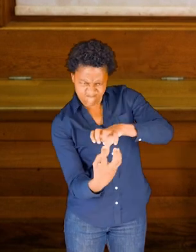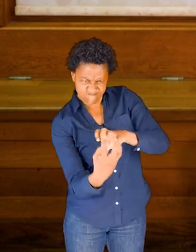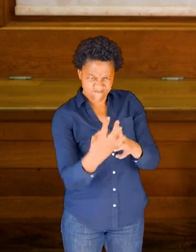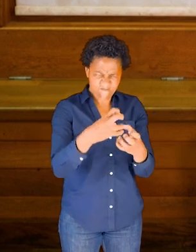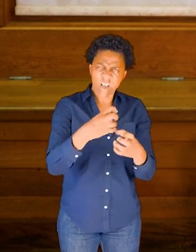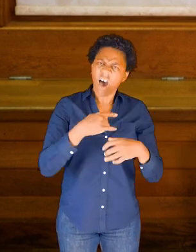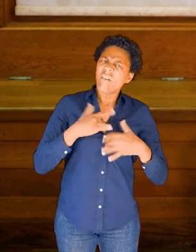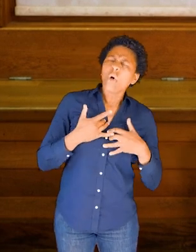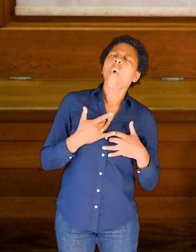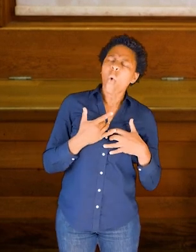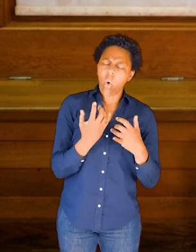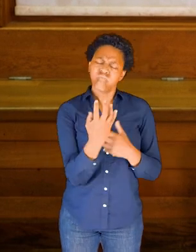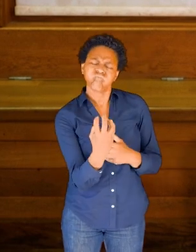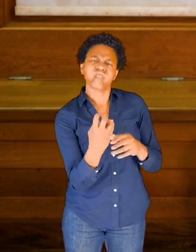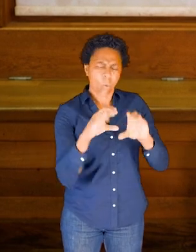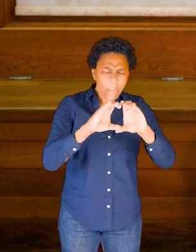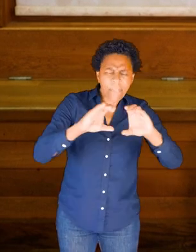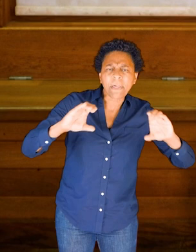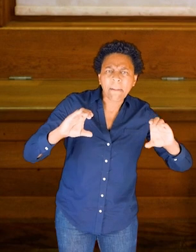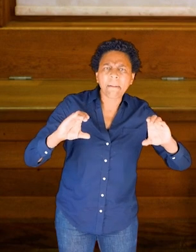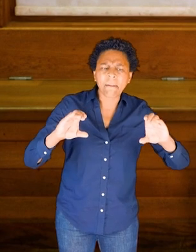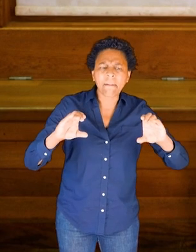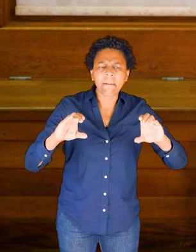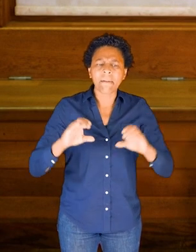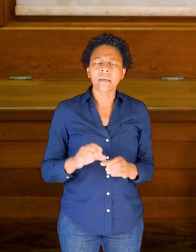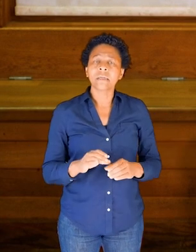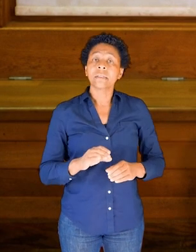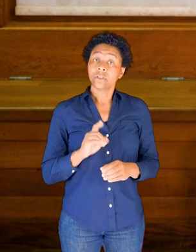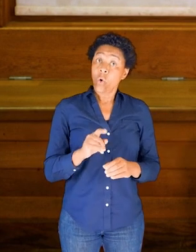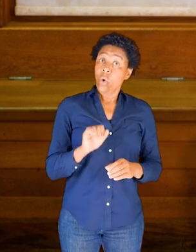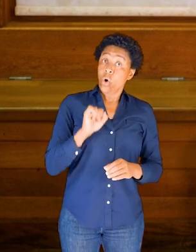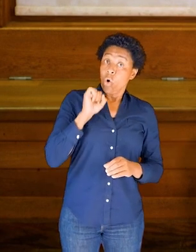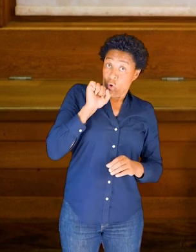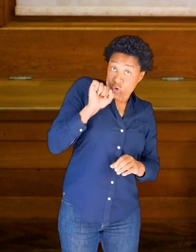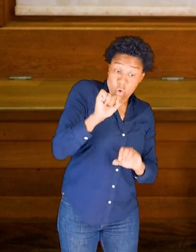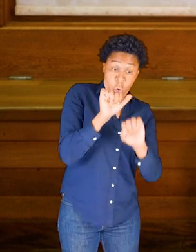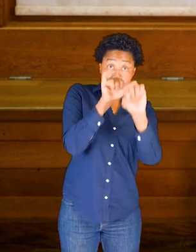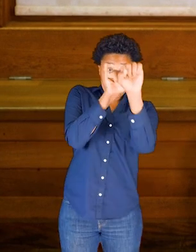Now the spine, particularly in the lower part of the spine, it might be as thick as your own fist.